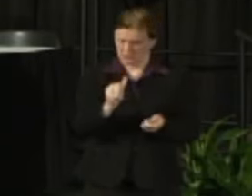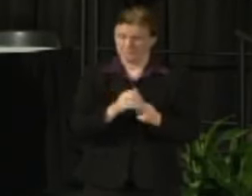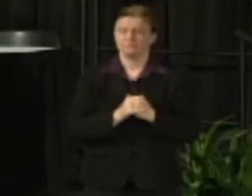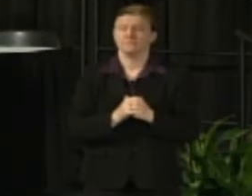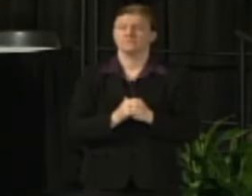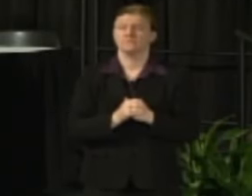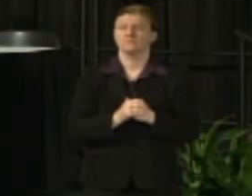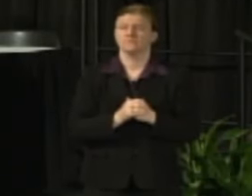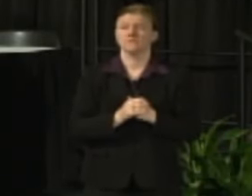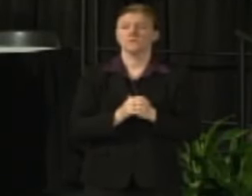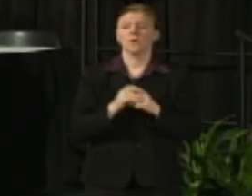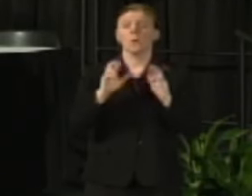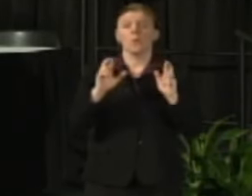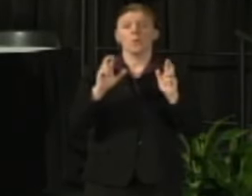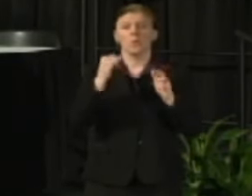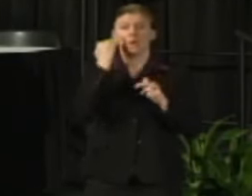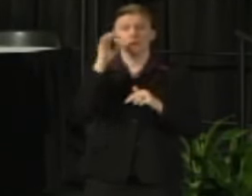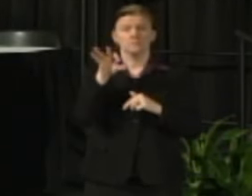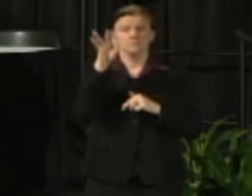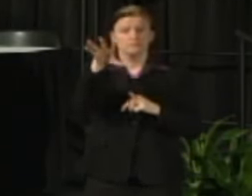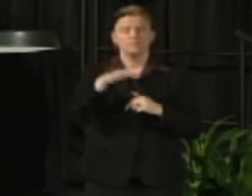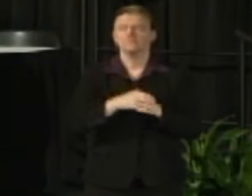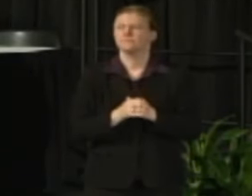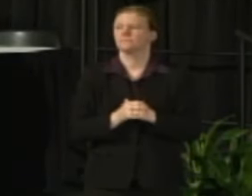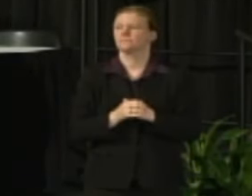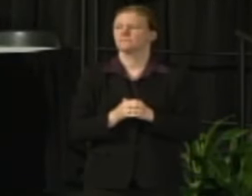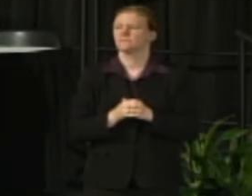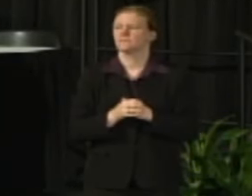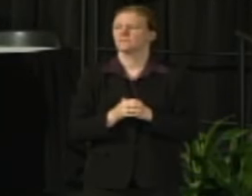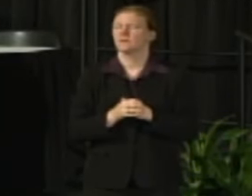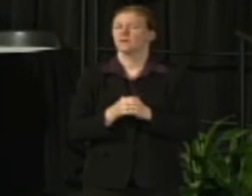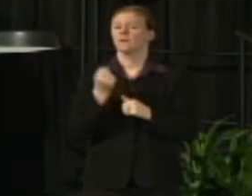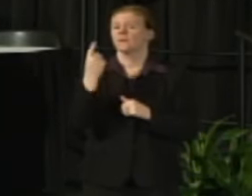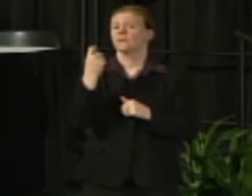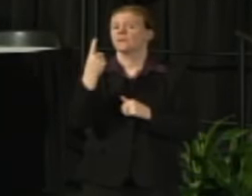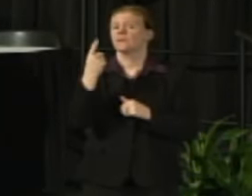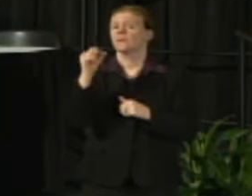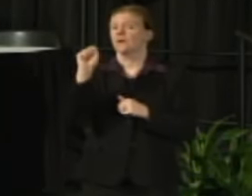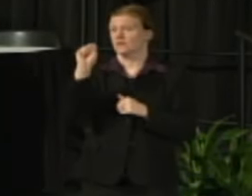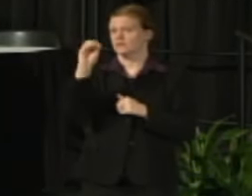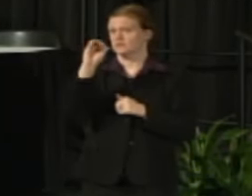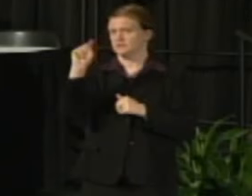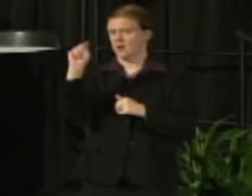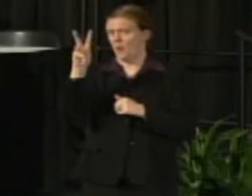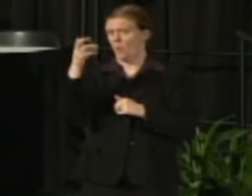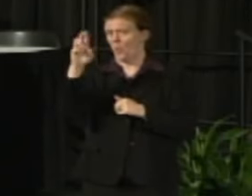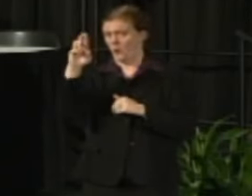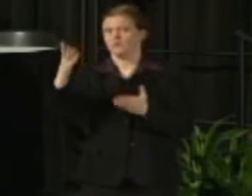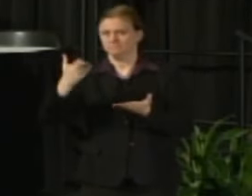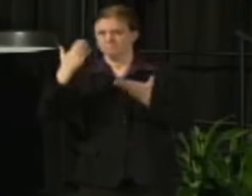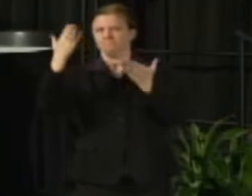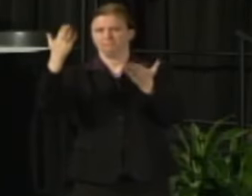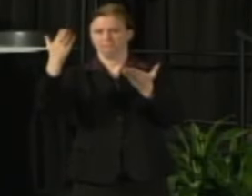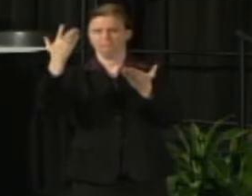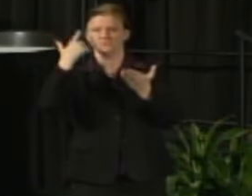for you to know is that this is what has been proposed in terms of if the historic pro rata formula were used.